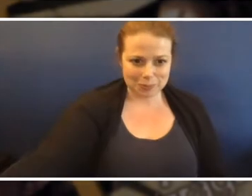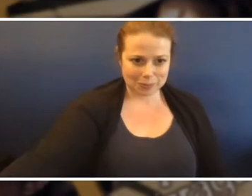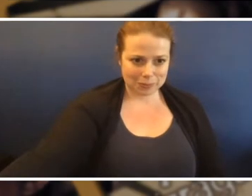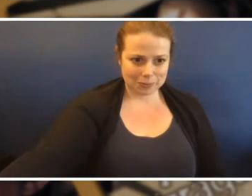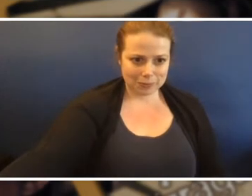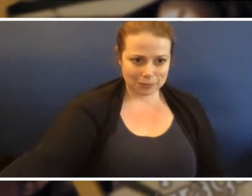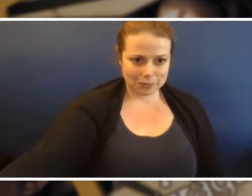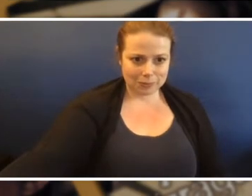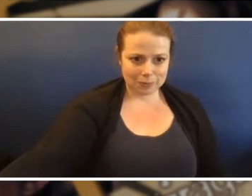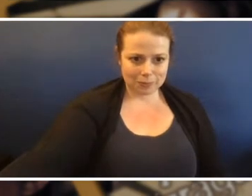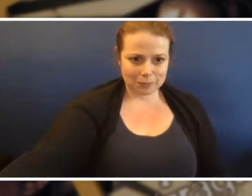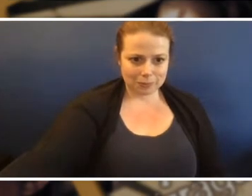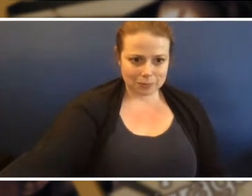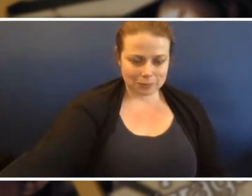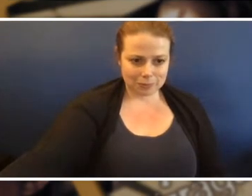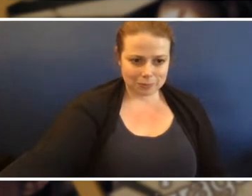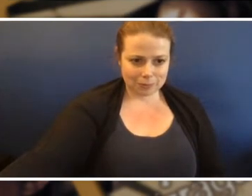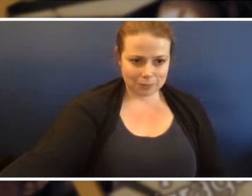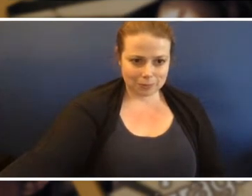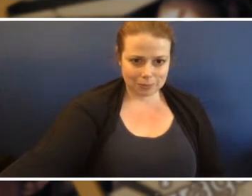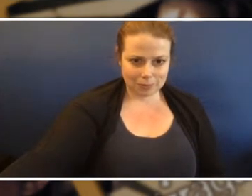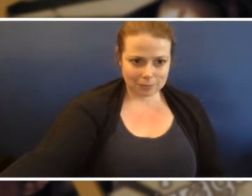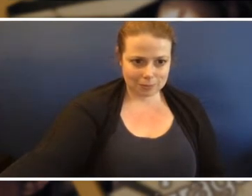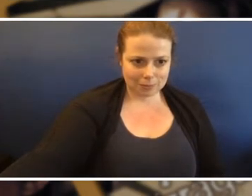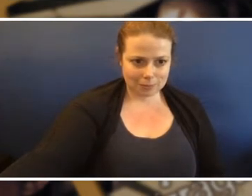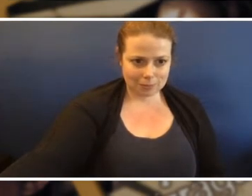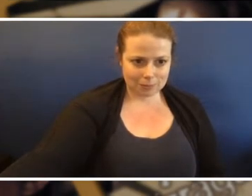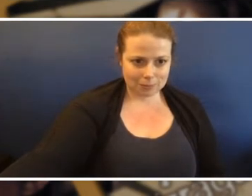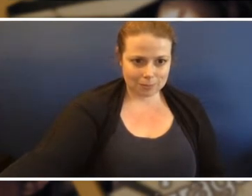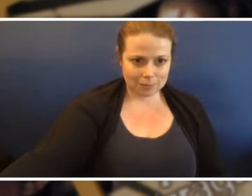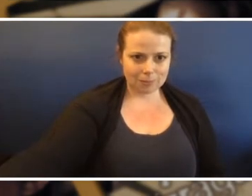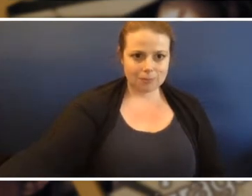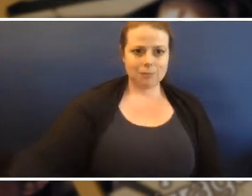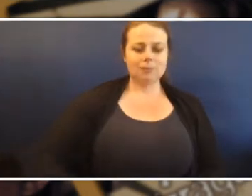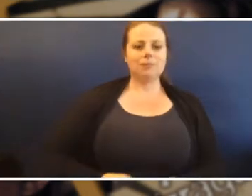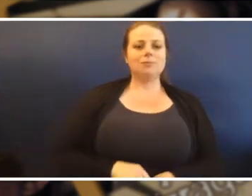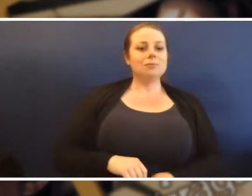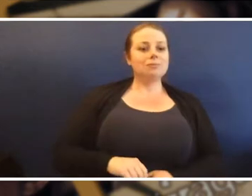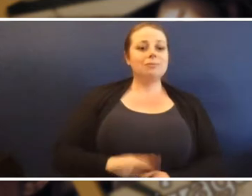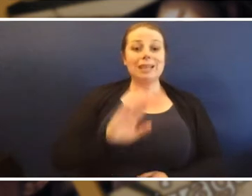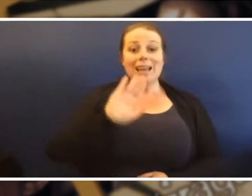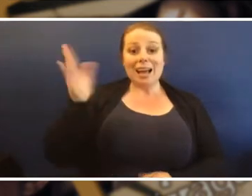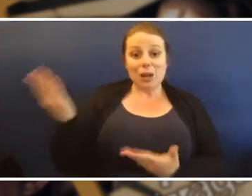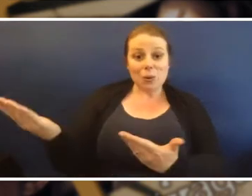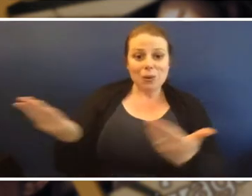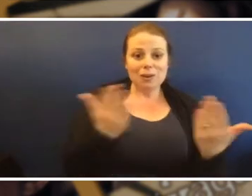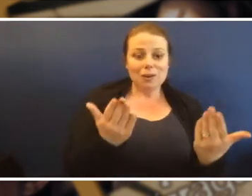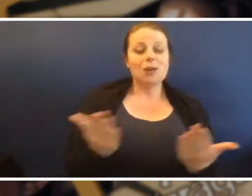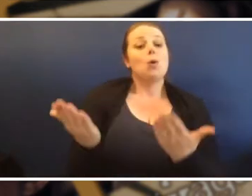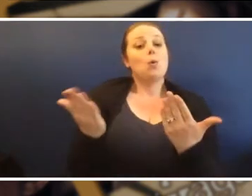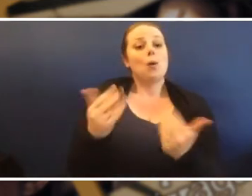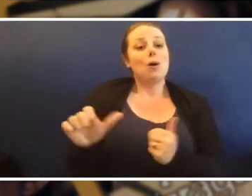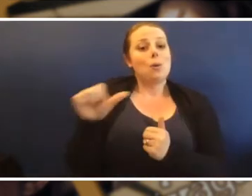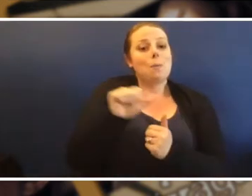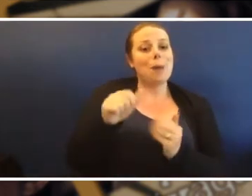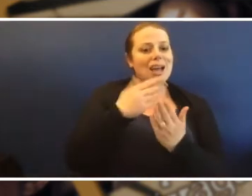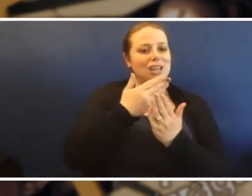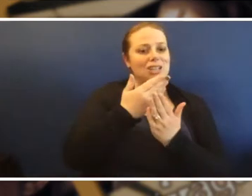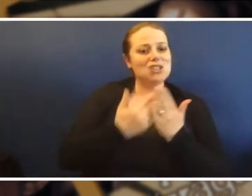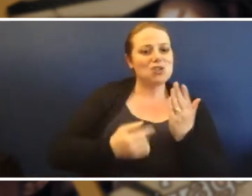Tess: Hello everyone and welcome back to Story Talks. I'm Tess and we're here with Boori Monty Pryor. Boori it has been so wonderful chatting with you